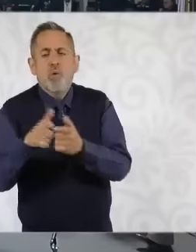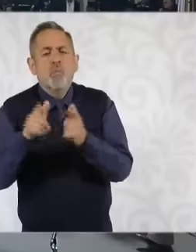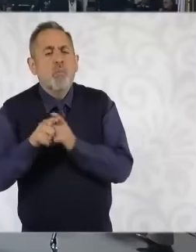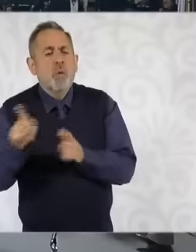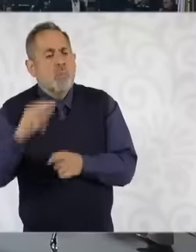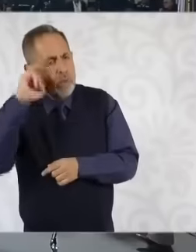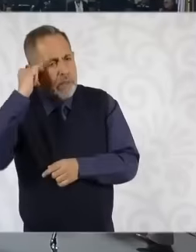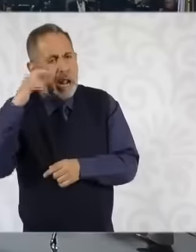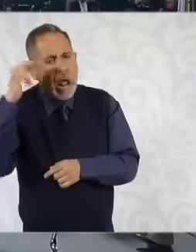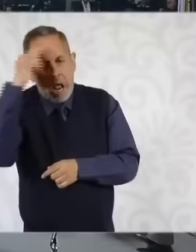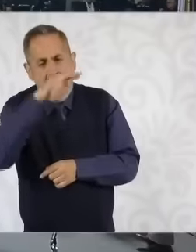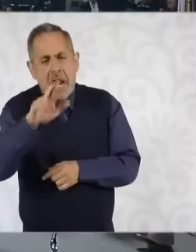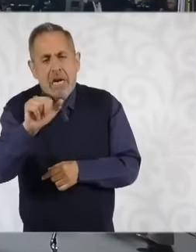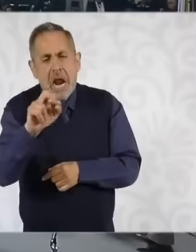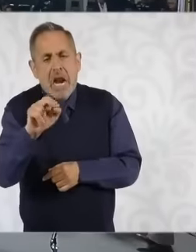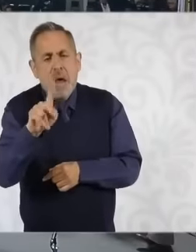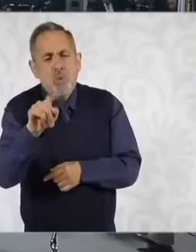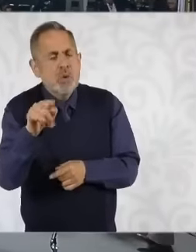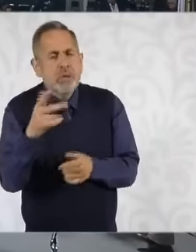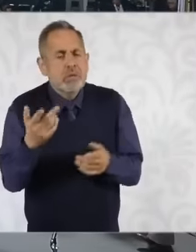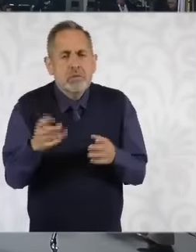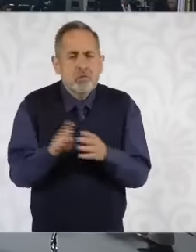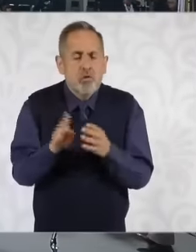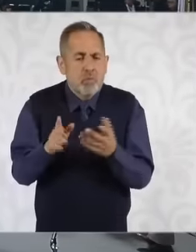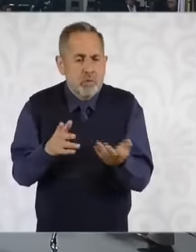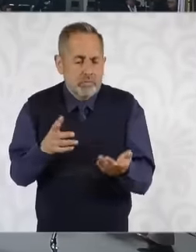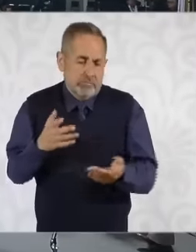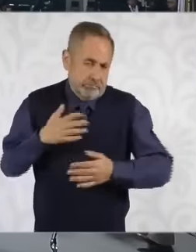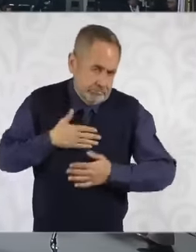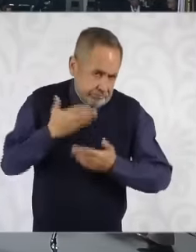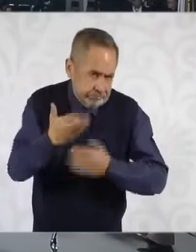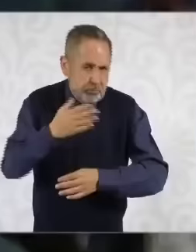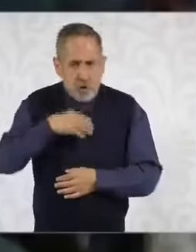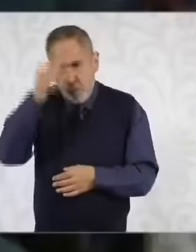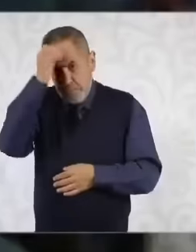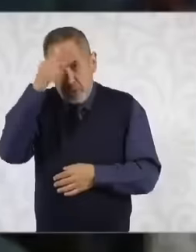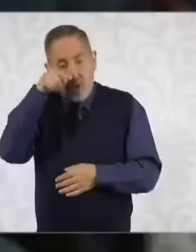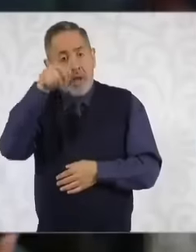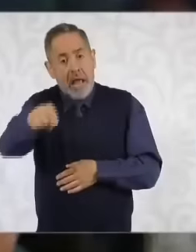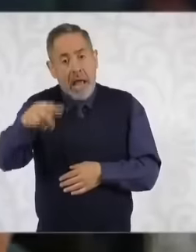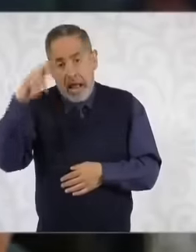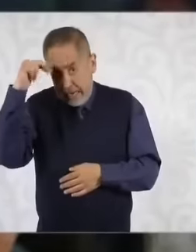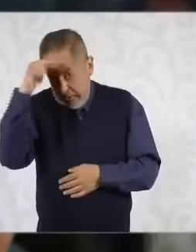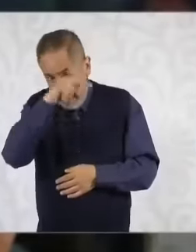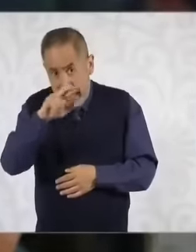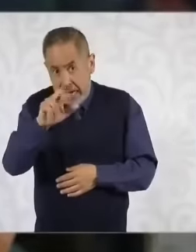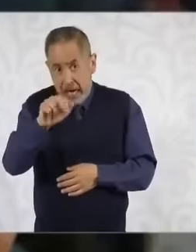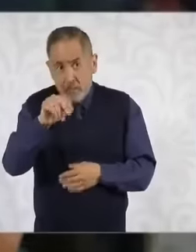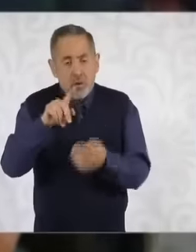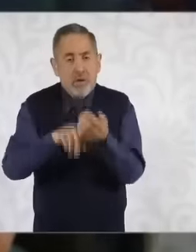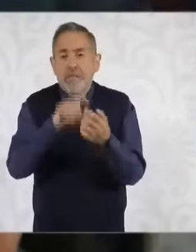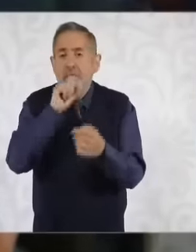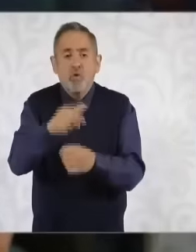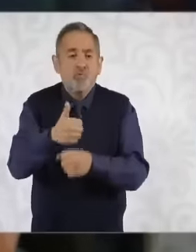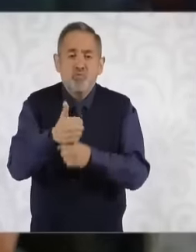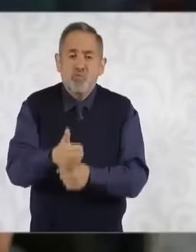you could take my opinion on the issue that Roris also suffer from a serious problem